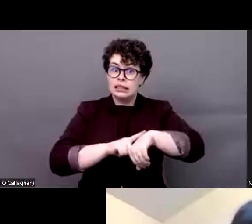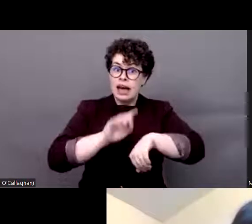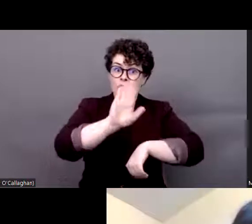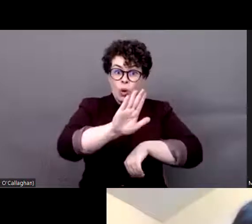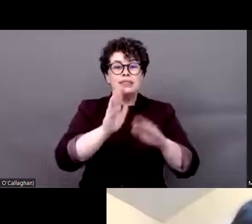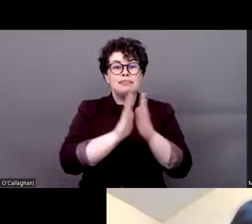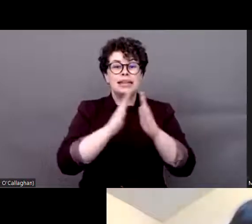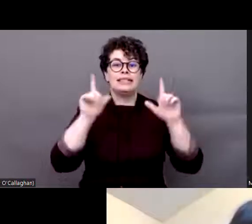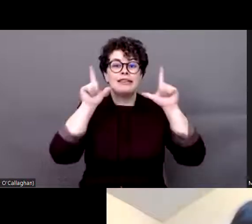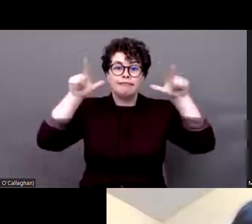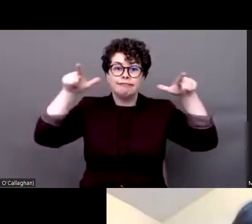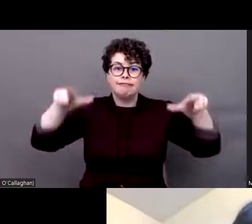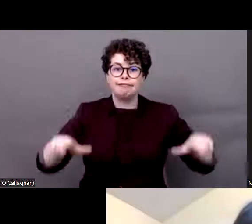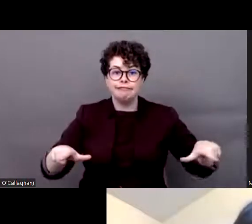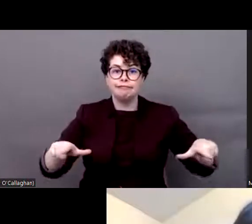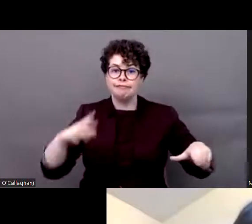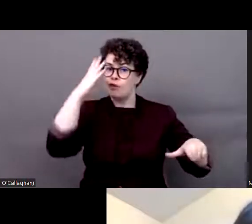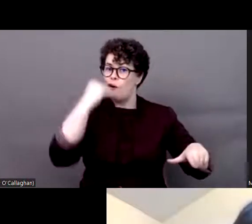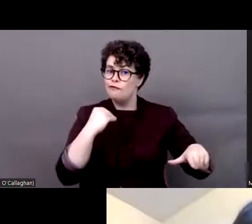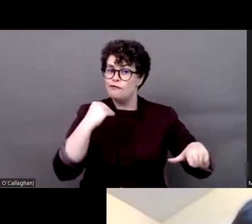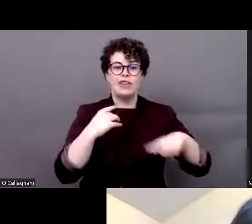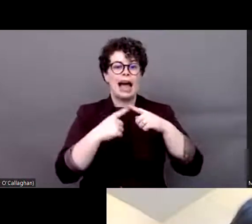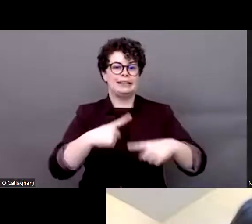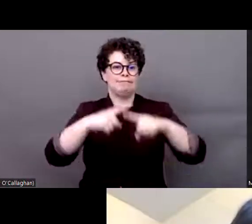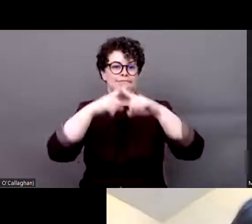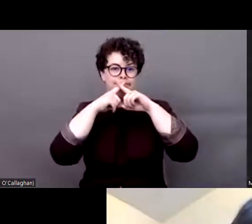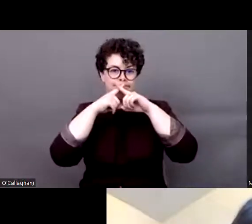The event will be running for one hour and 15